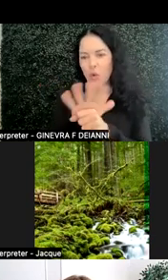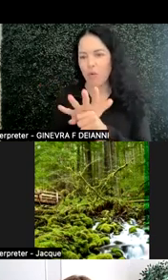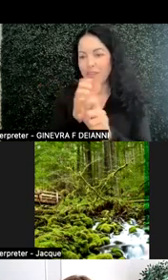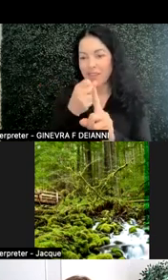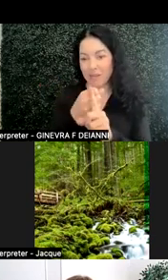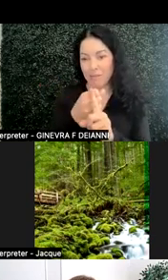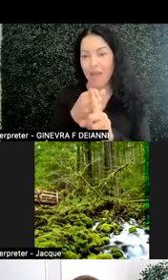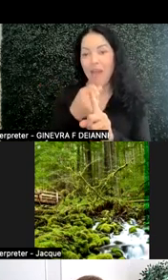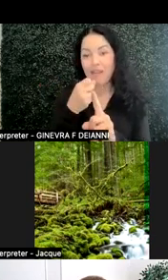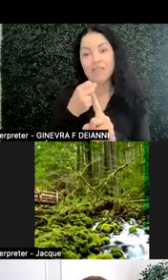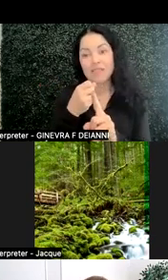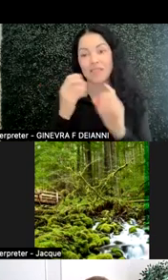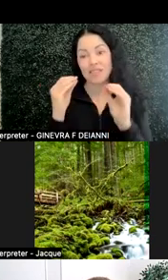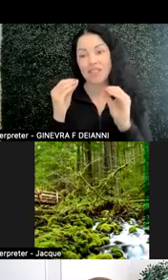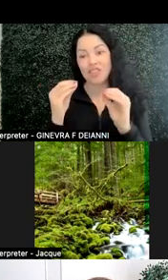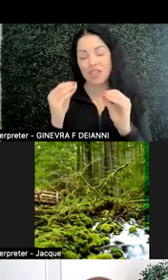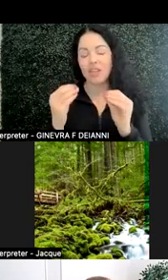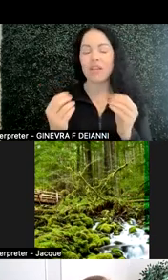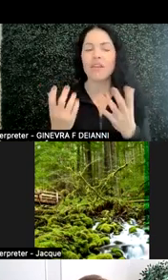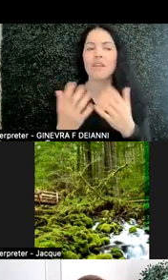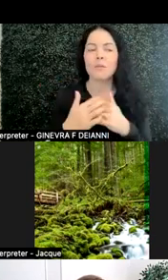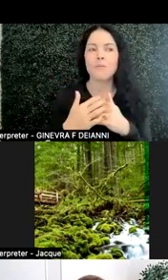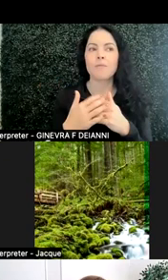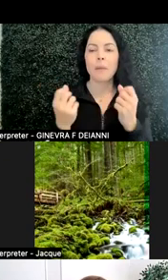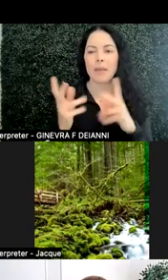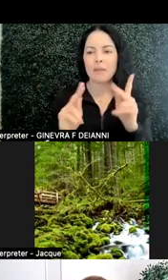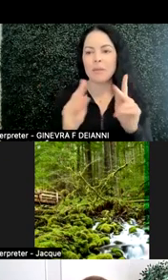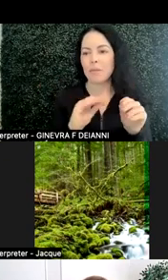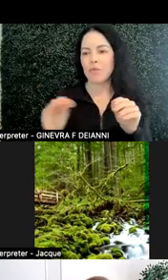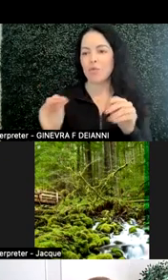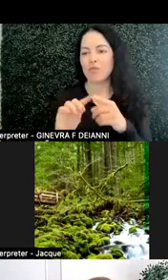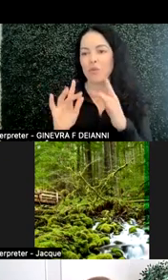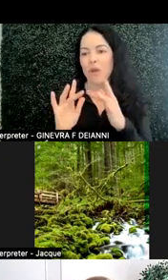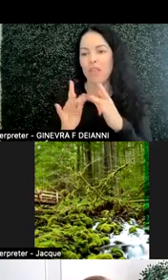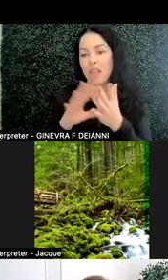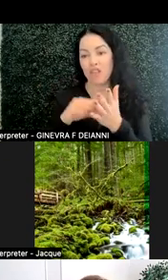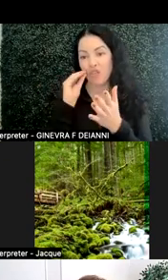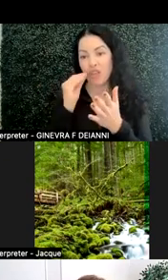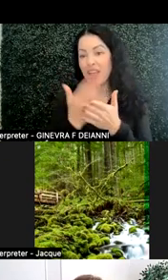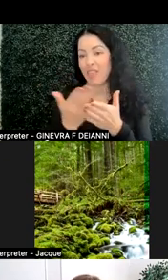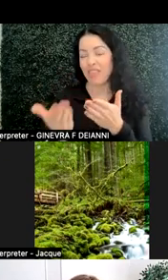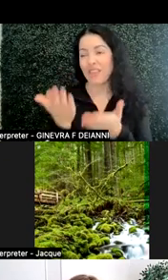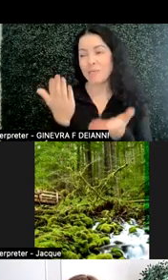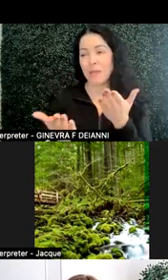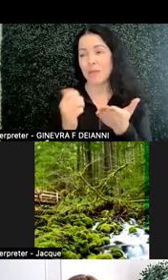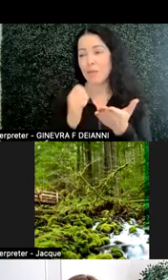on instruction a lot of move to online learning where things may have not been in an online world.